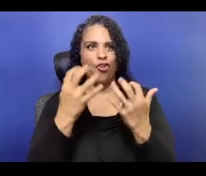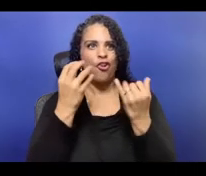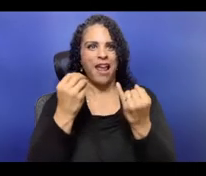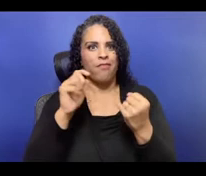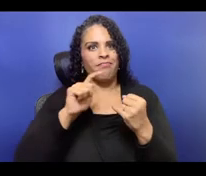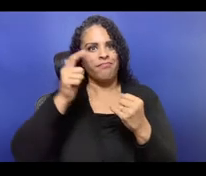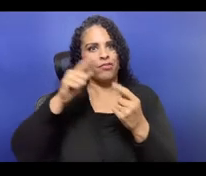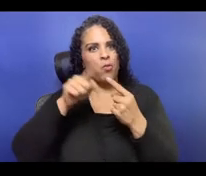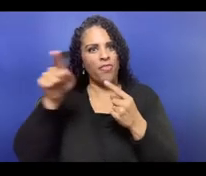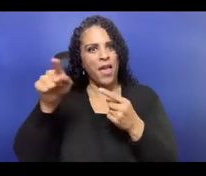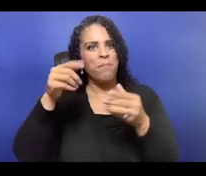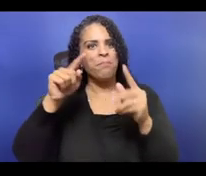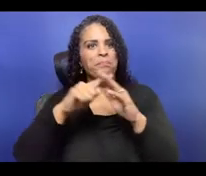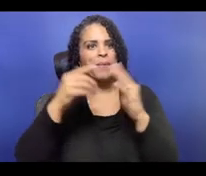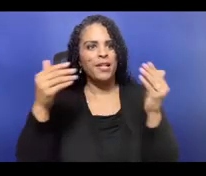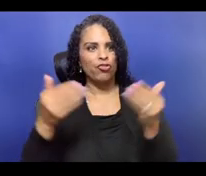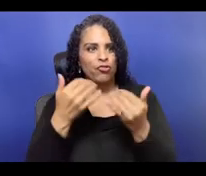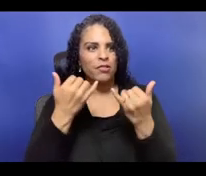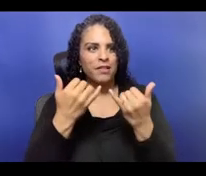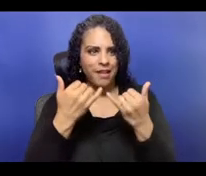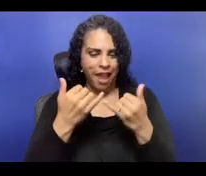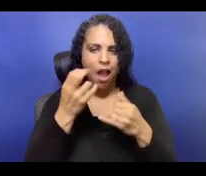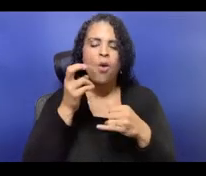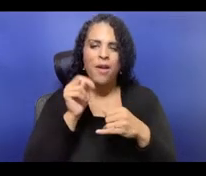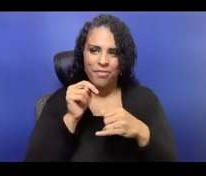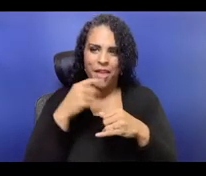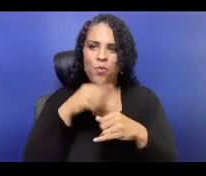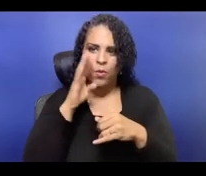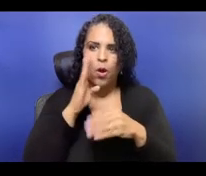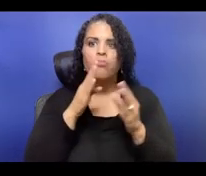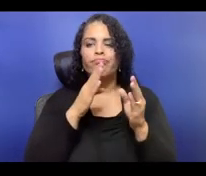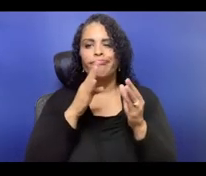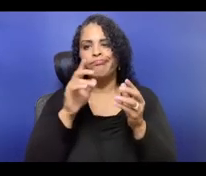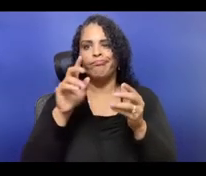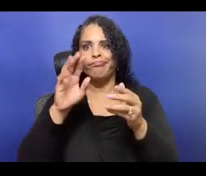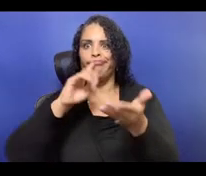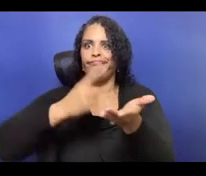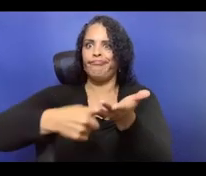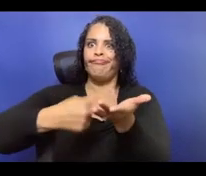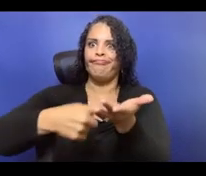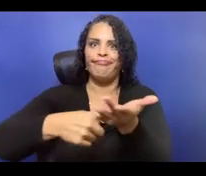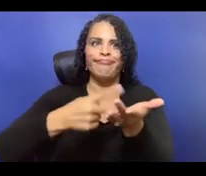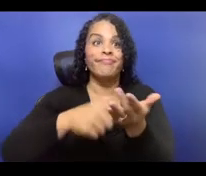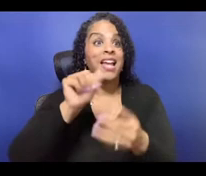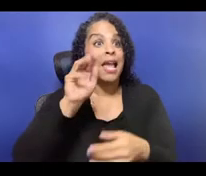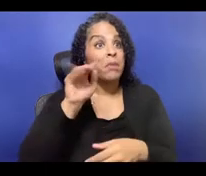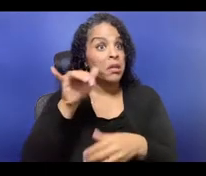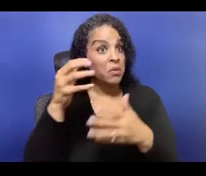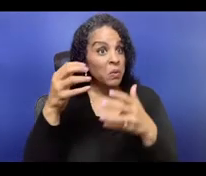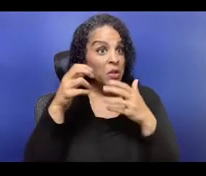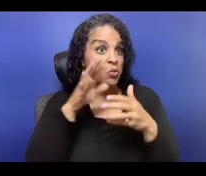I am producer at Octopus Theatricals, cofounder of Groundwater Arts, an adviser for the New England Foundation of the Arts